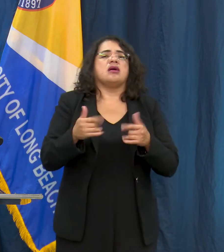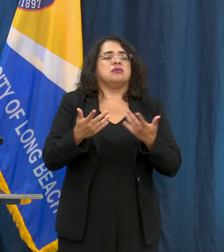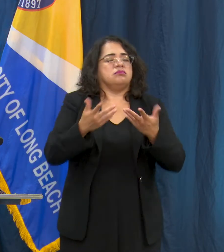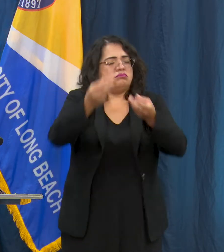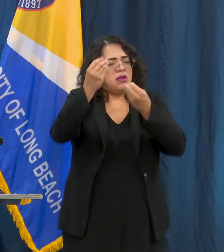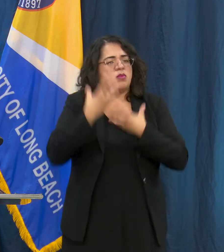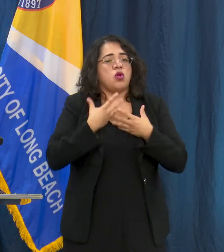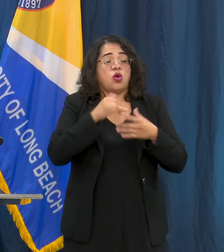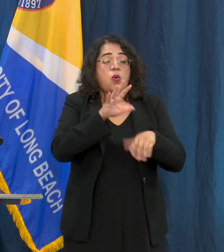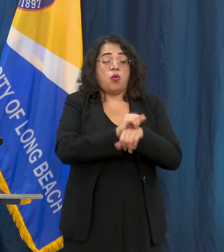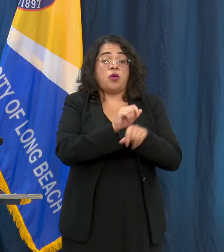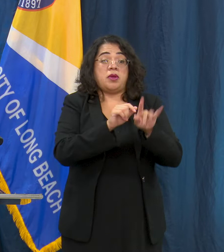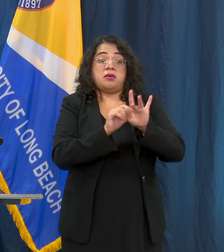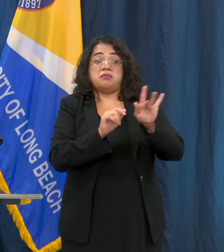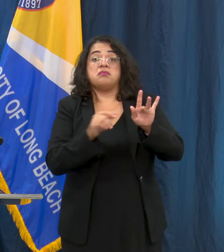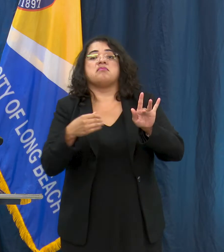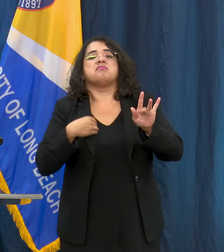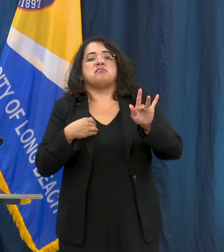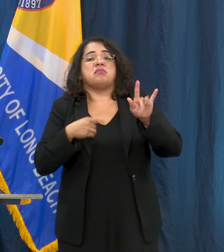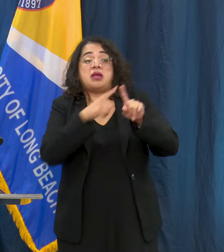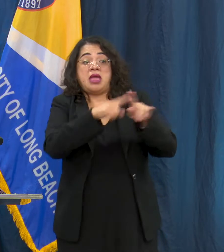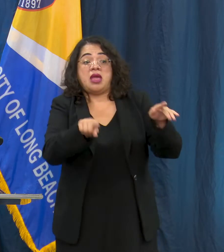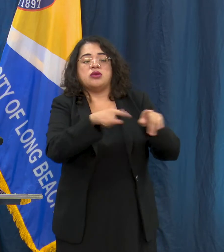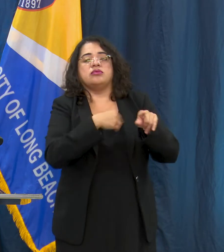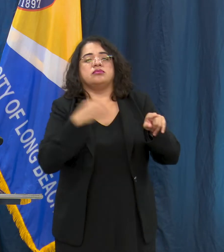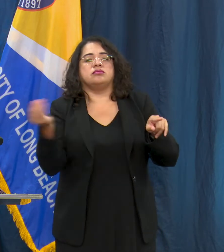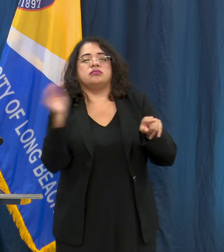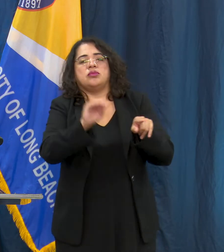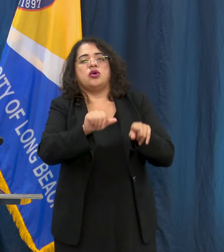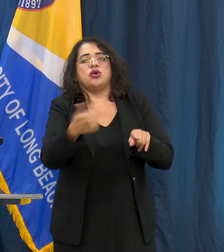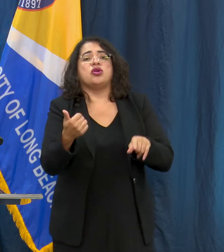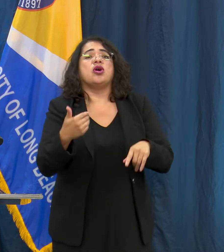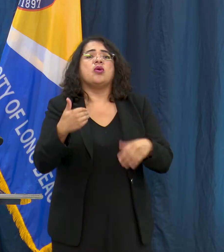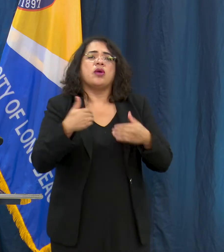are working within our reconciliation framework and we are